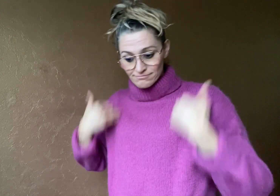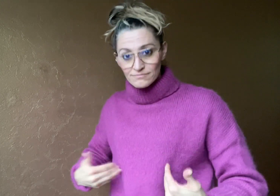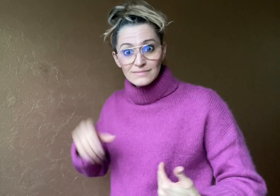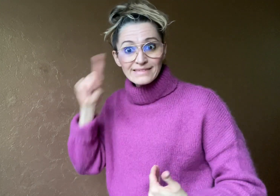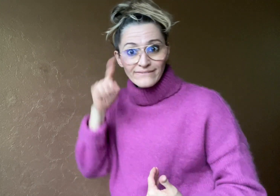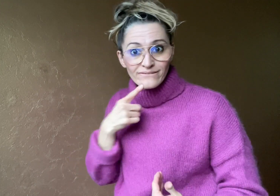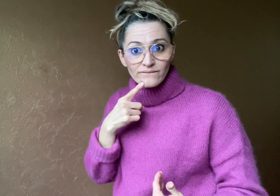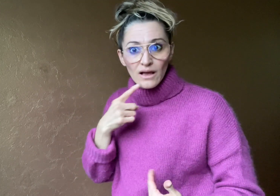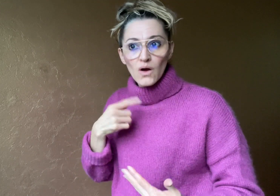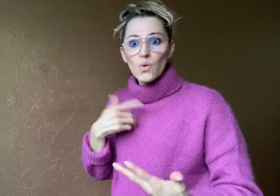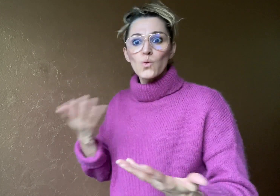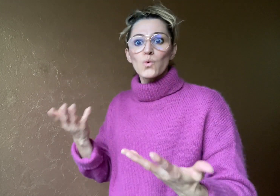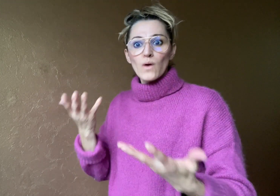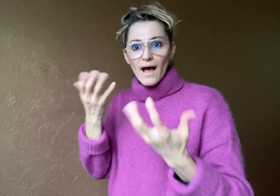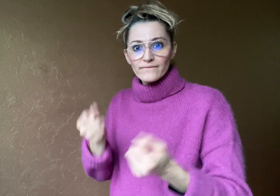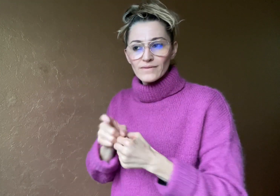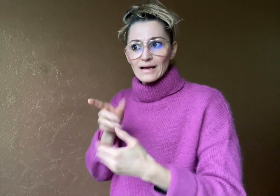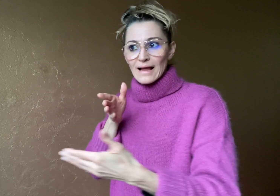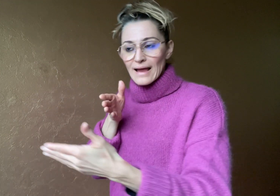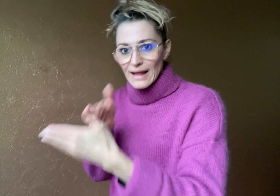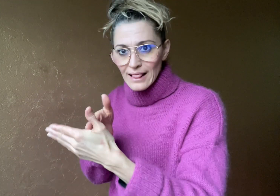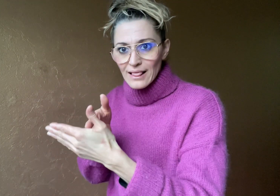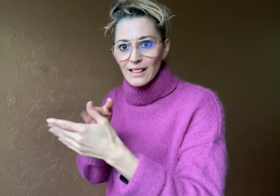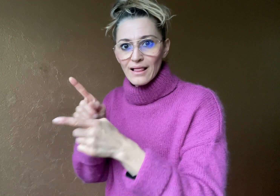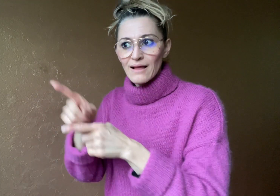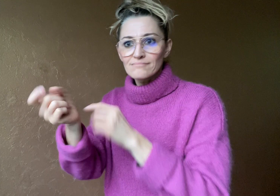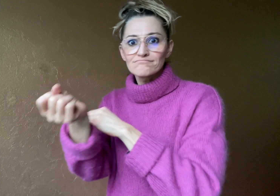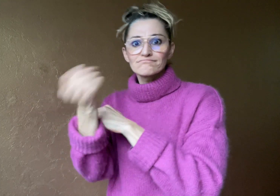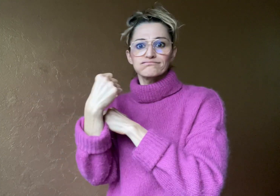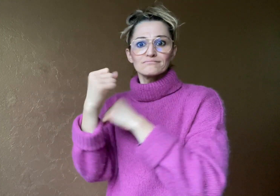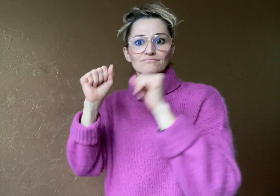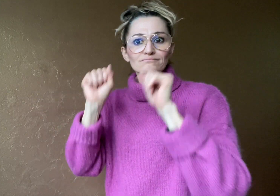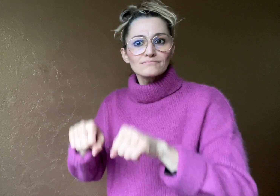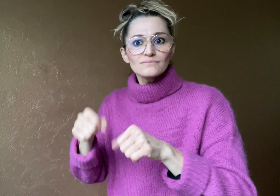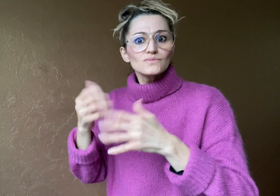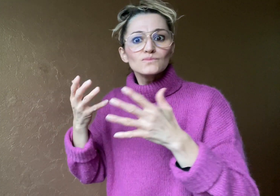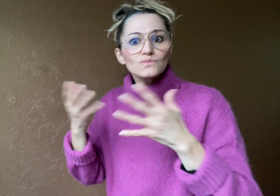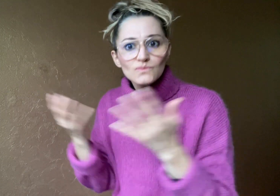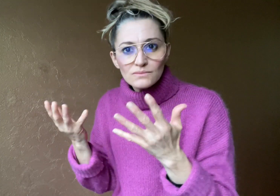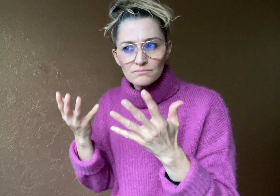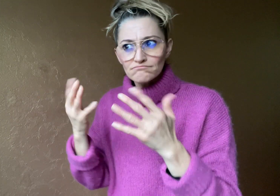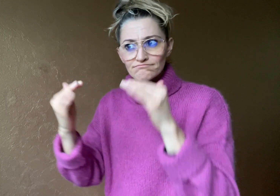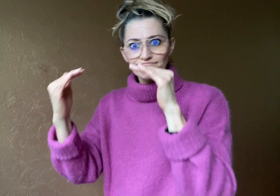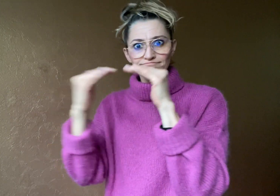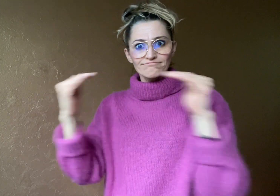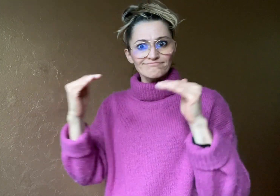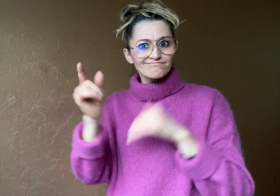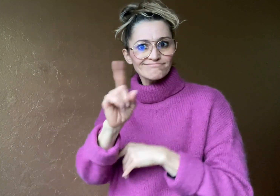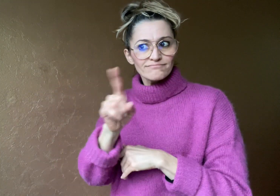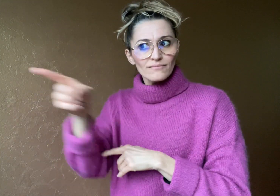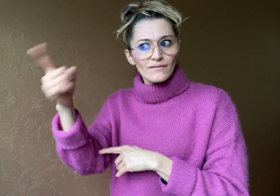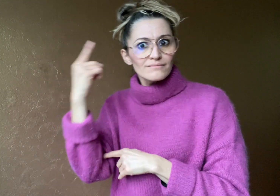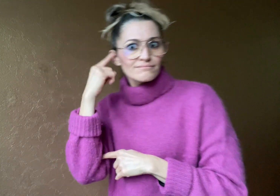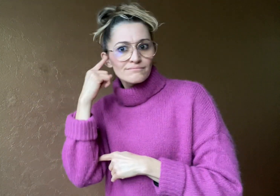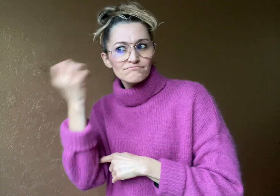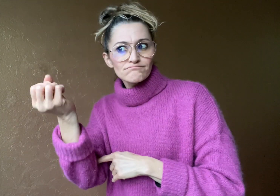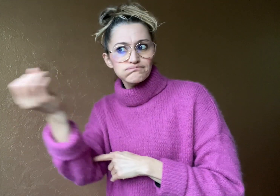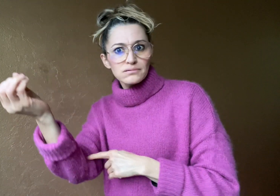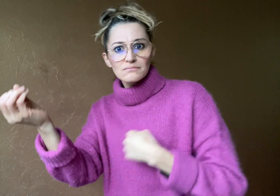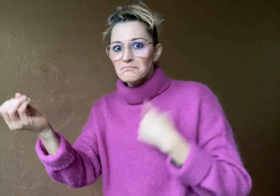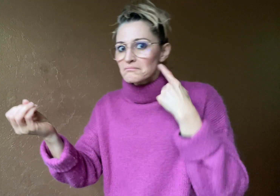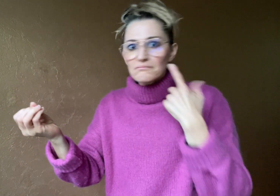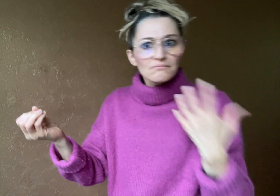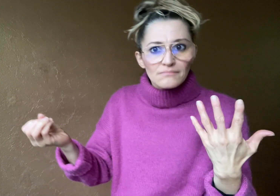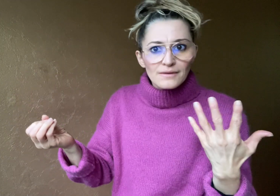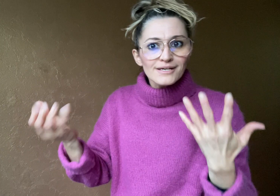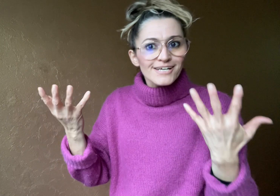ability to compete with hearing people in tournaments.